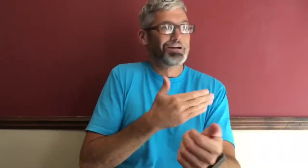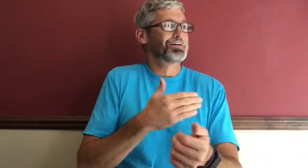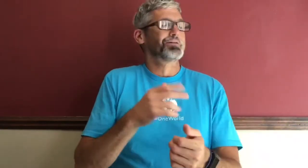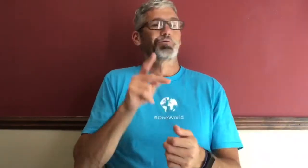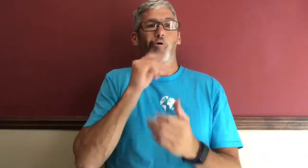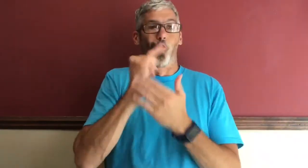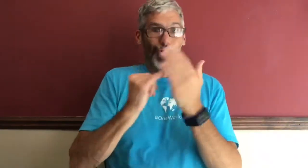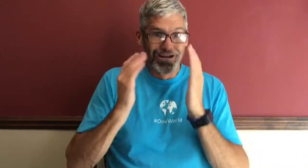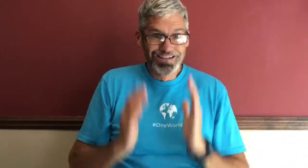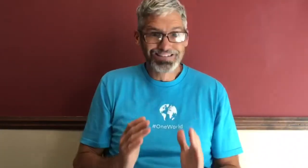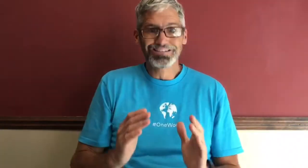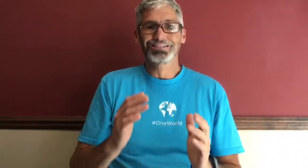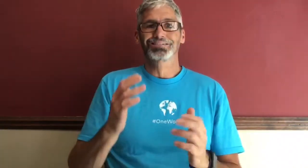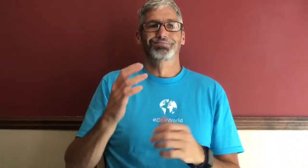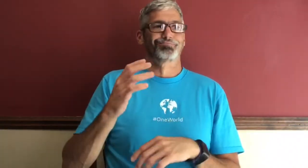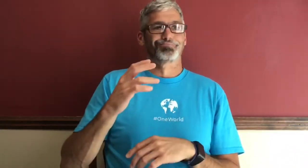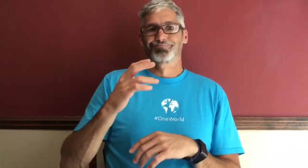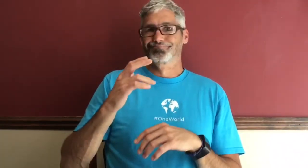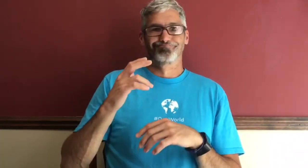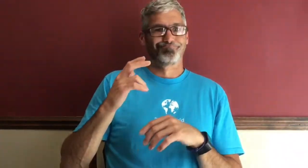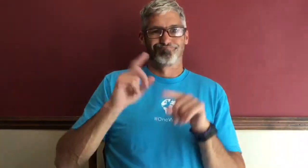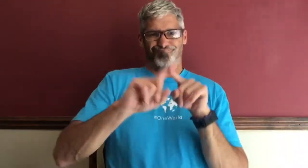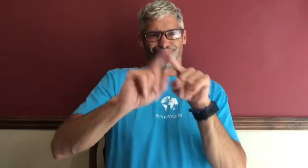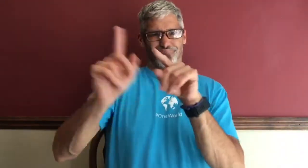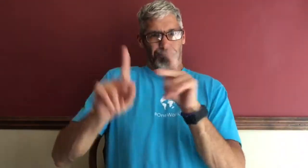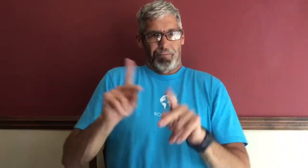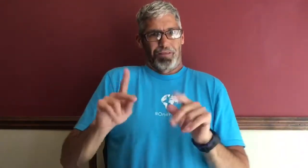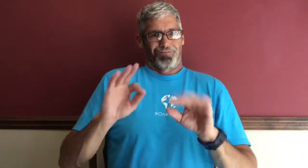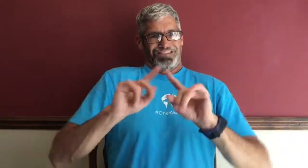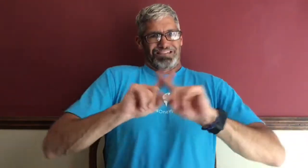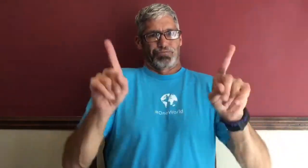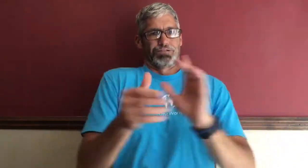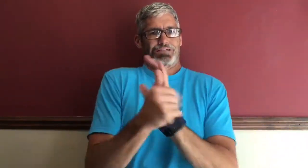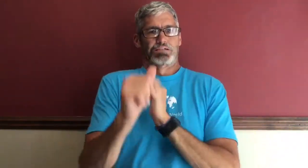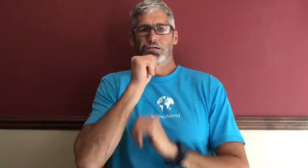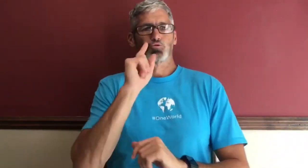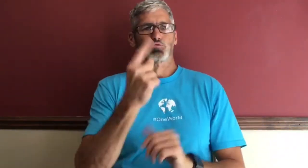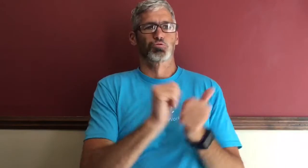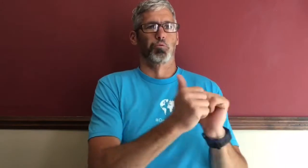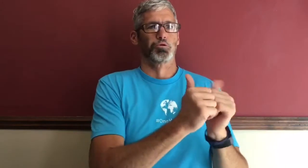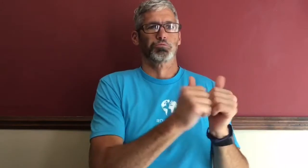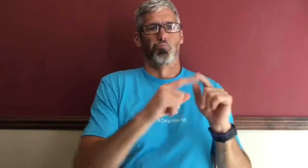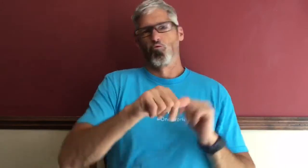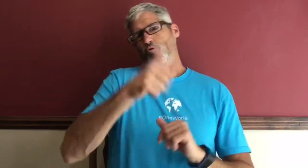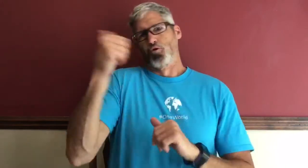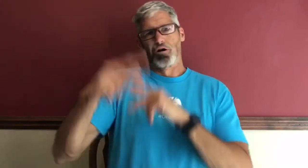musicians artists all these different people of different skill sets not just